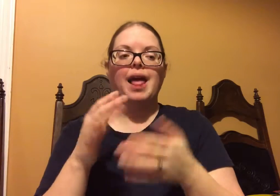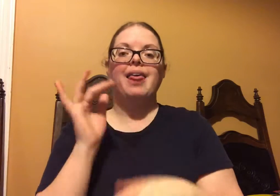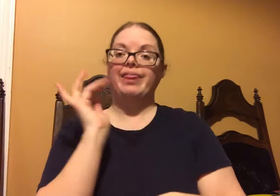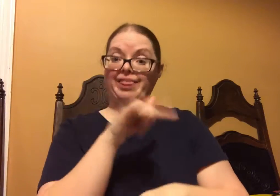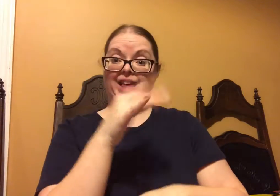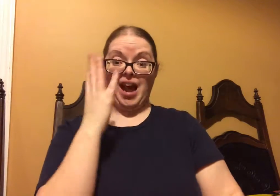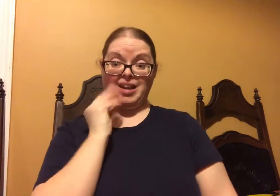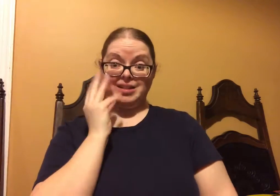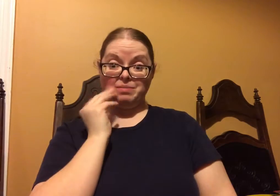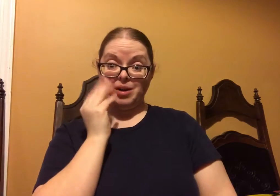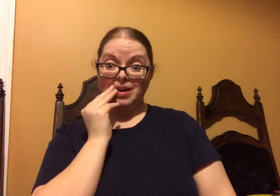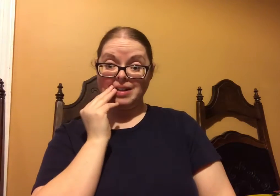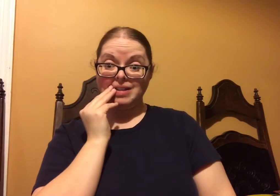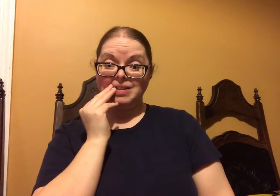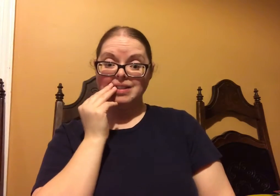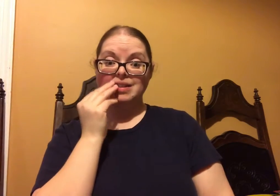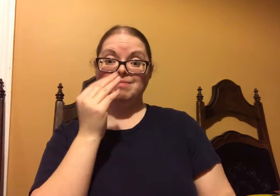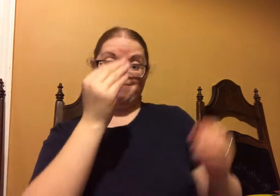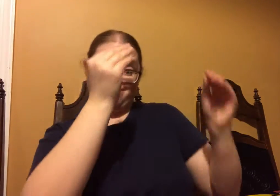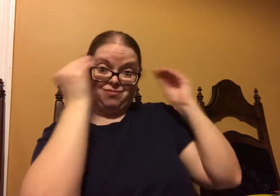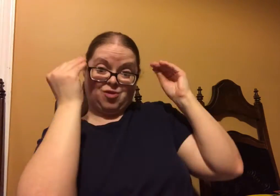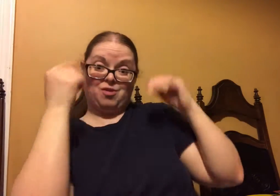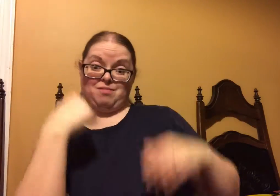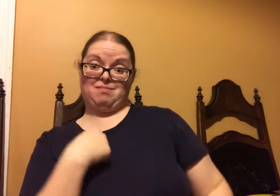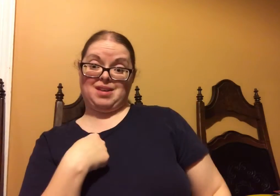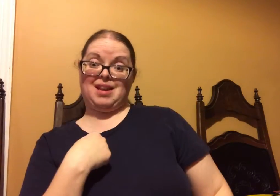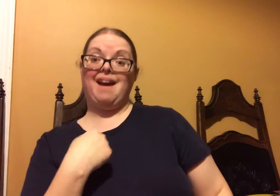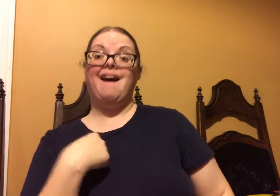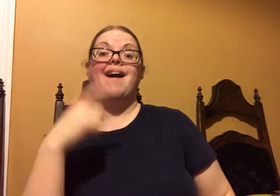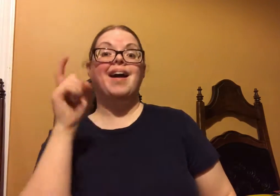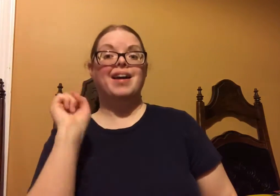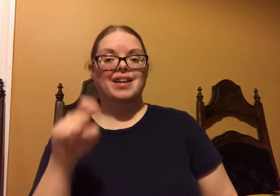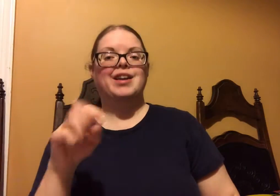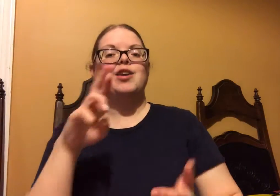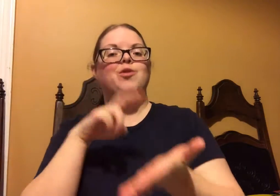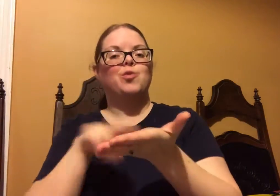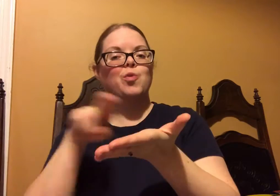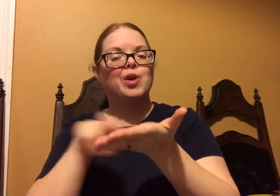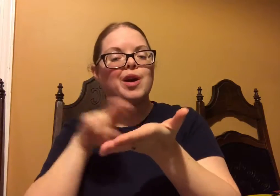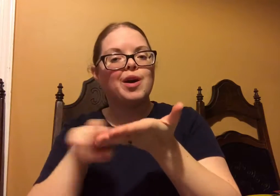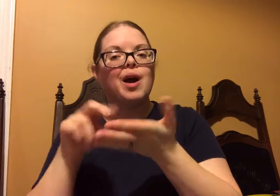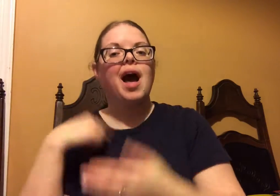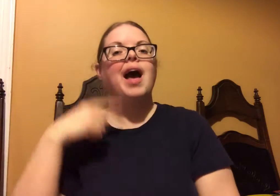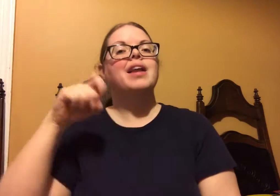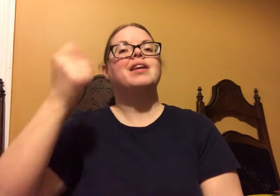So I started doing more research, and that experience with research and doctors it taught